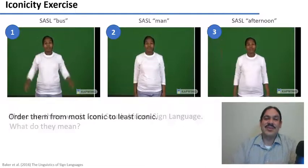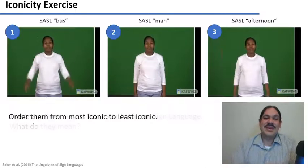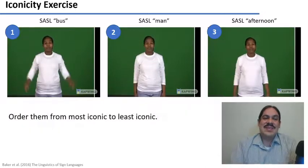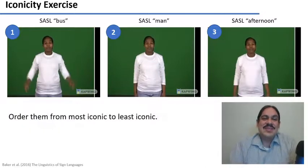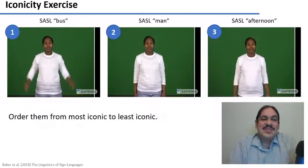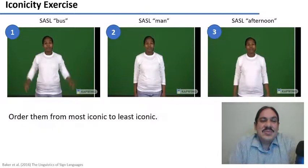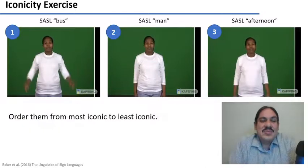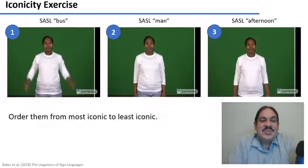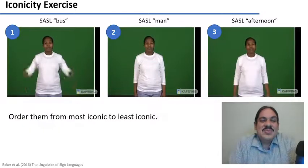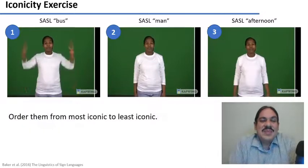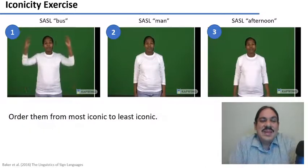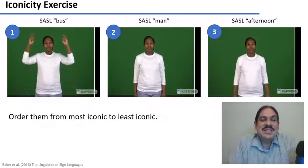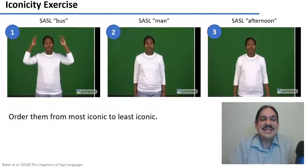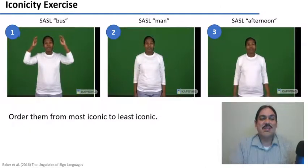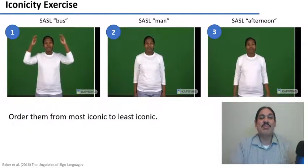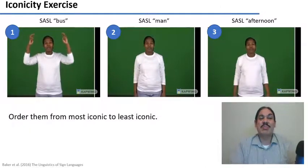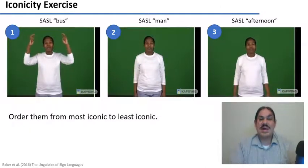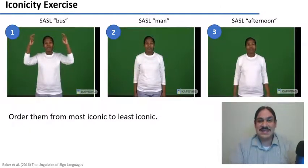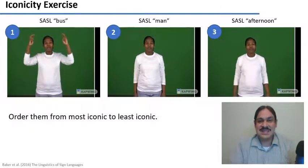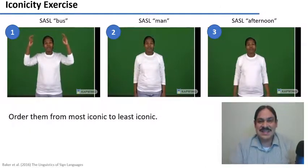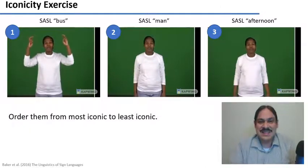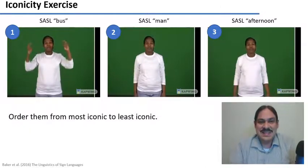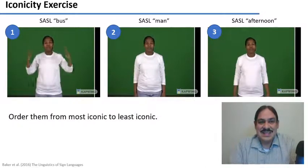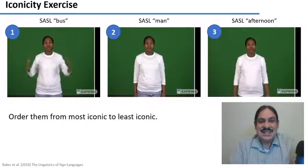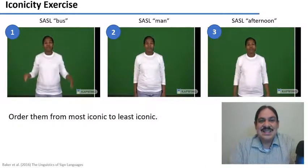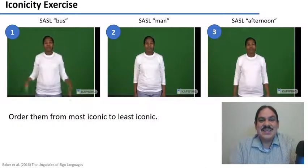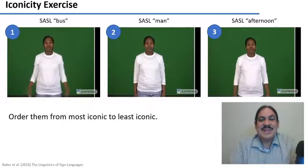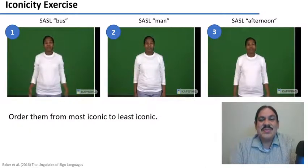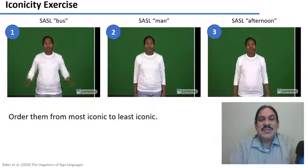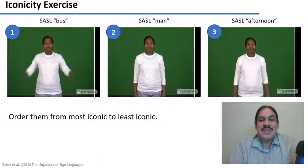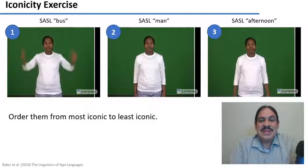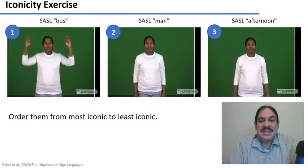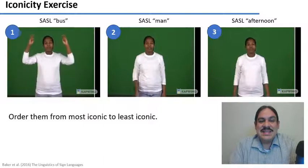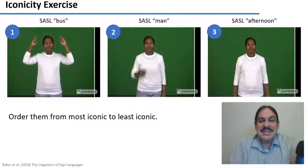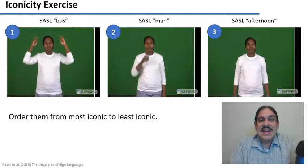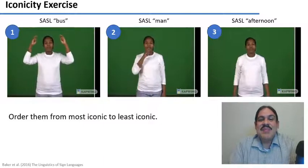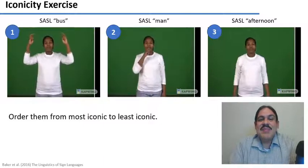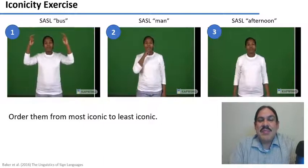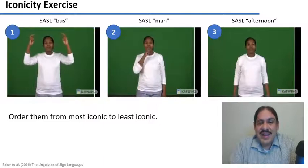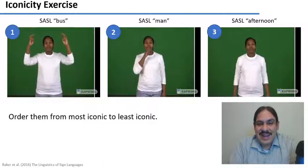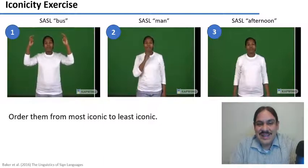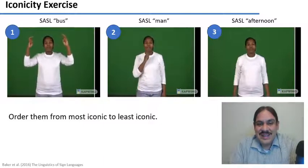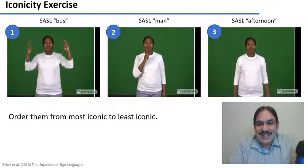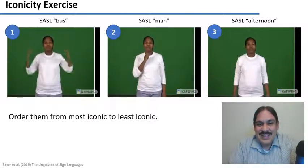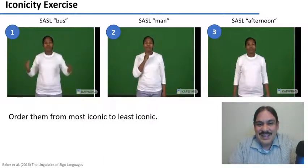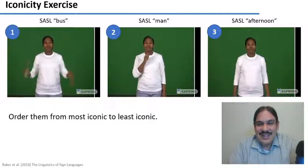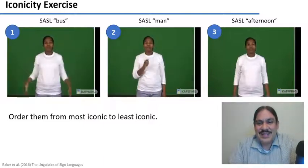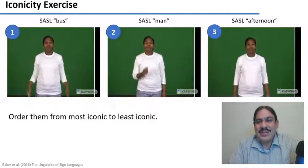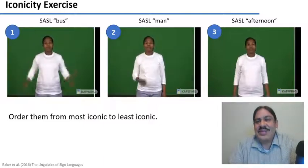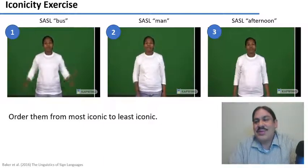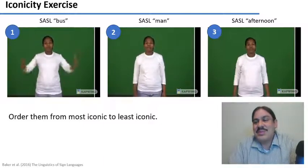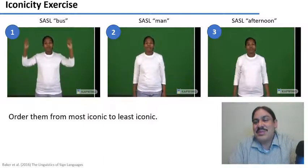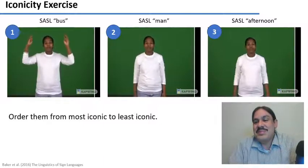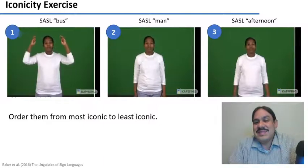'afternoon.' did you guess correctly?